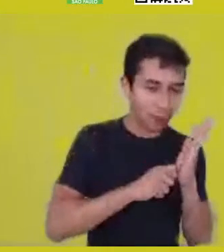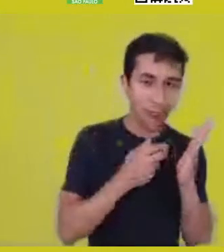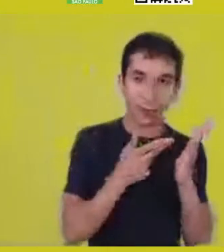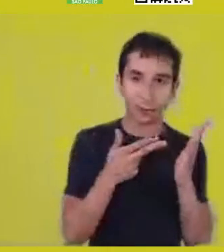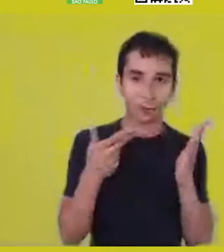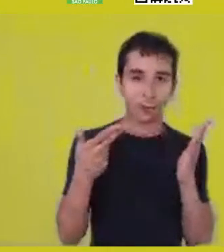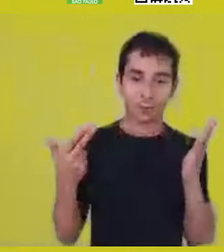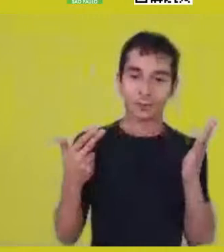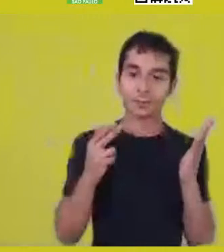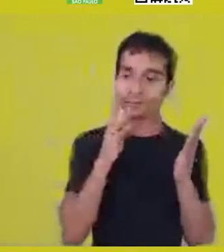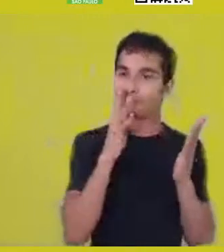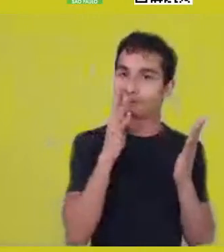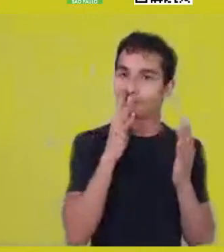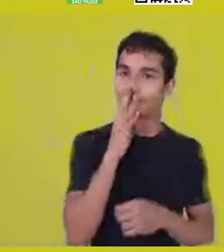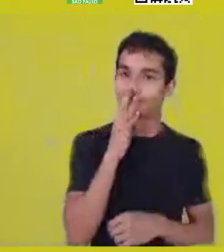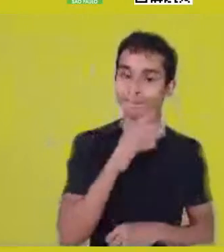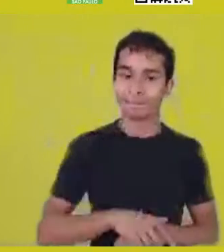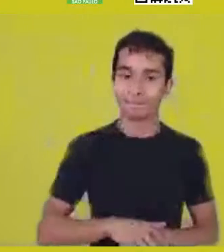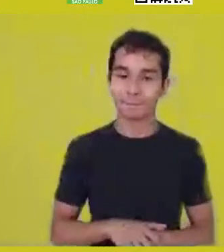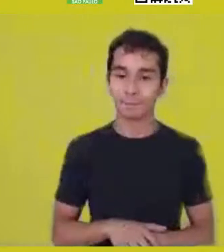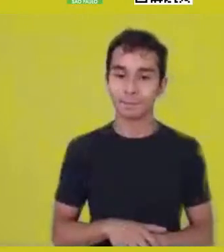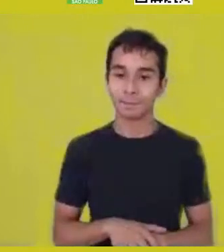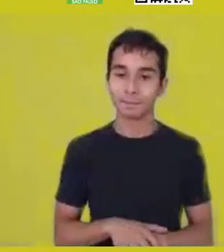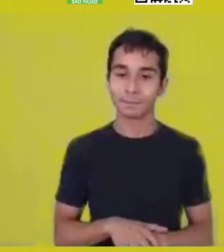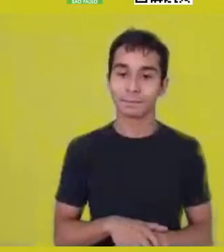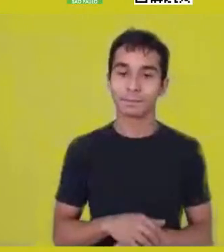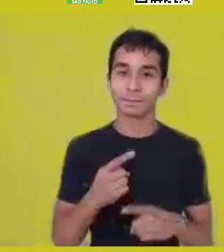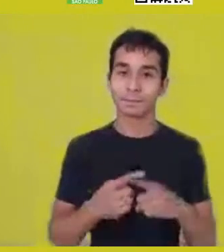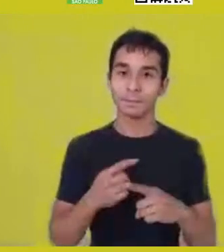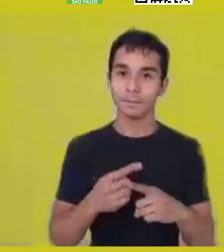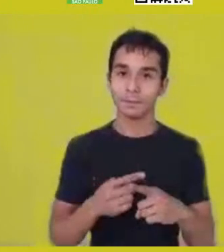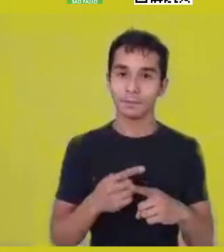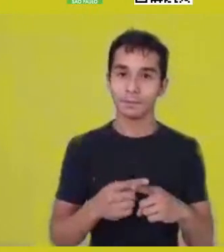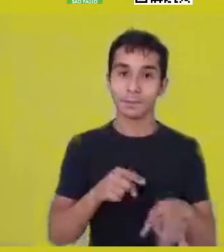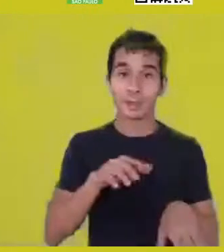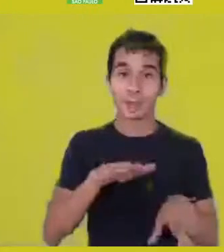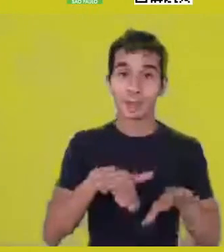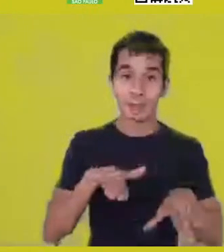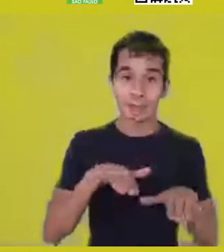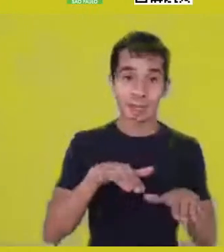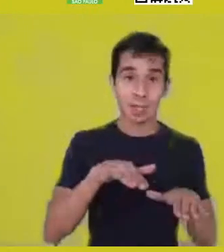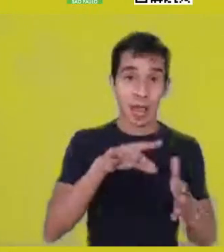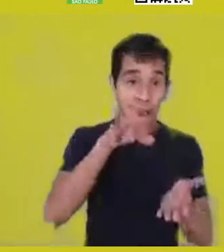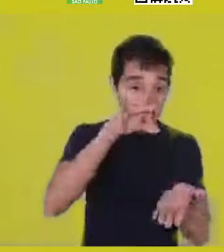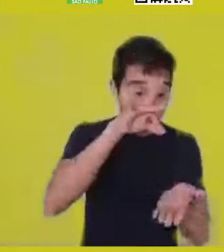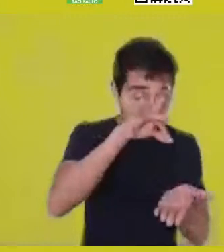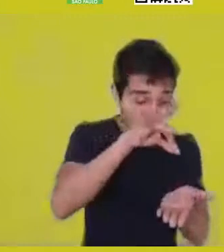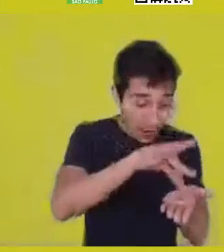because it’s exactly this characteristic of what’s often unreal that is part of our makeup.